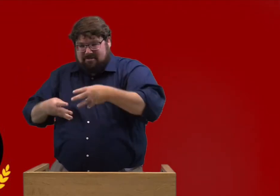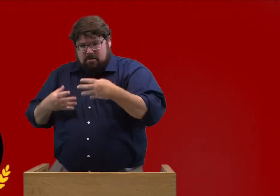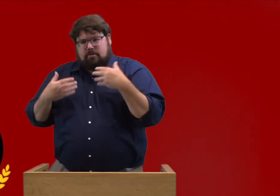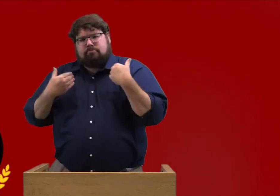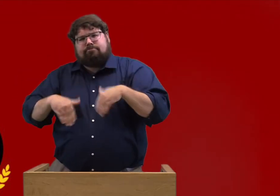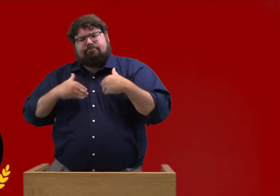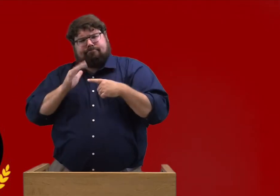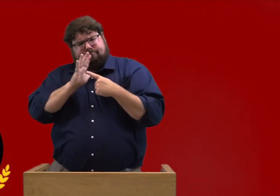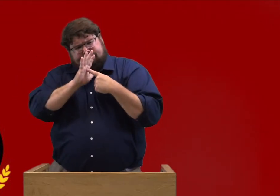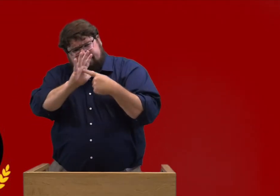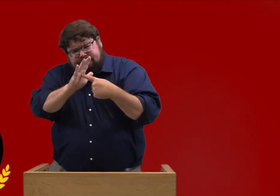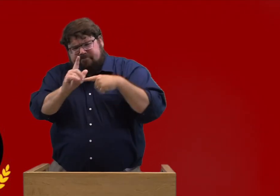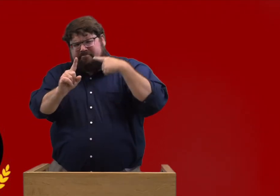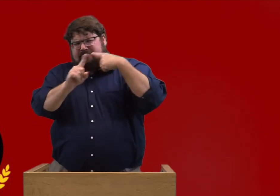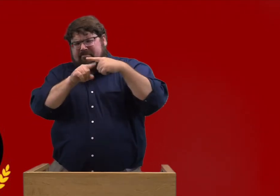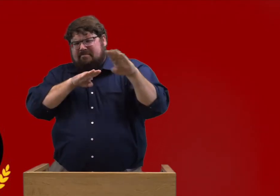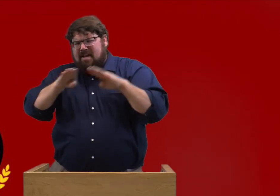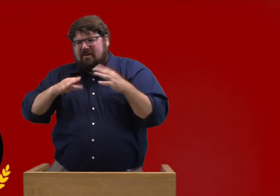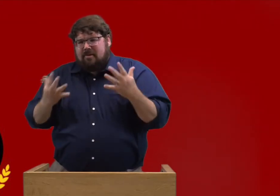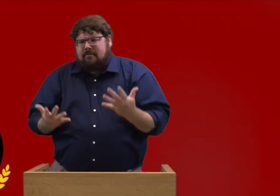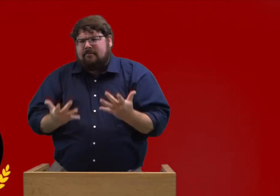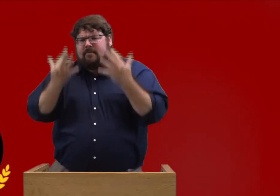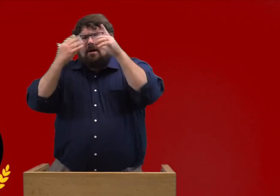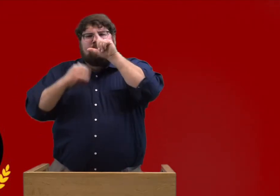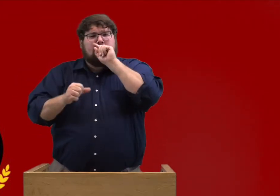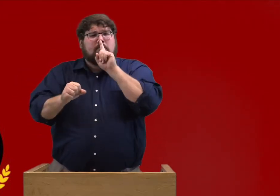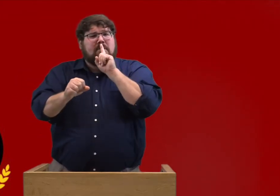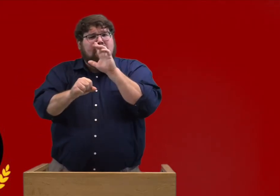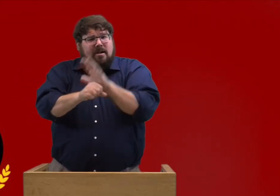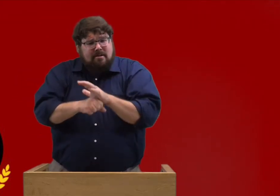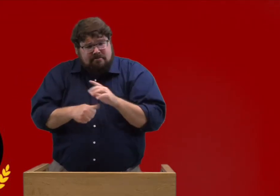As you see the students' names, you can see there's a lot of students who earned this.